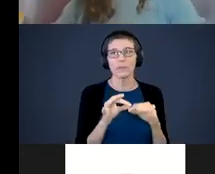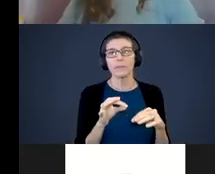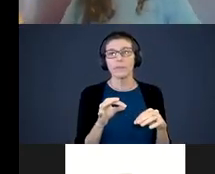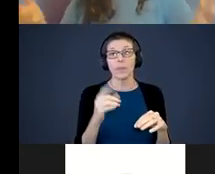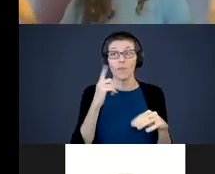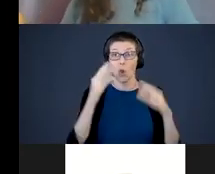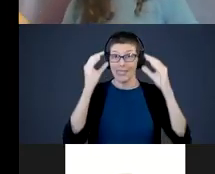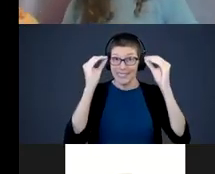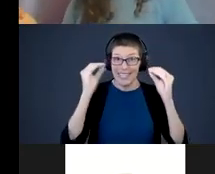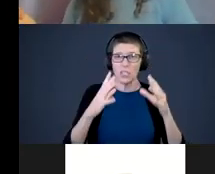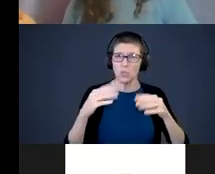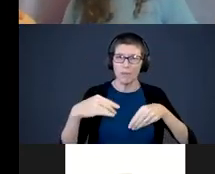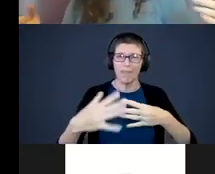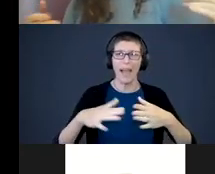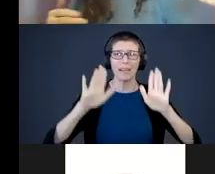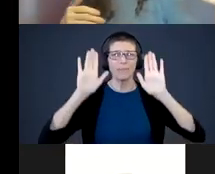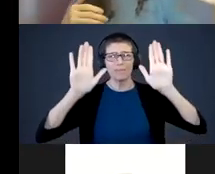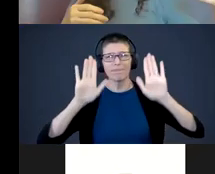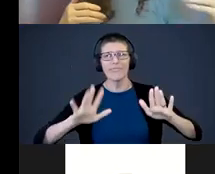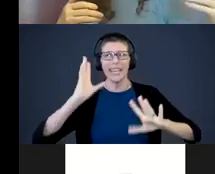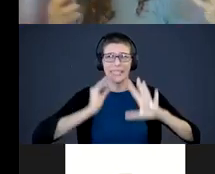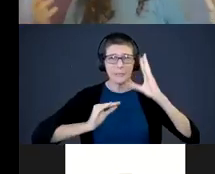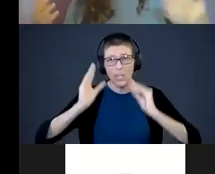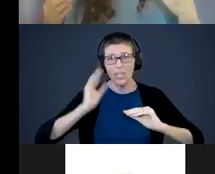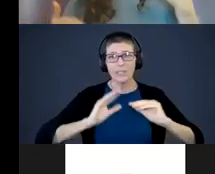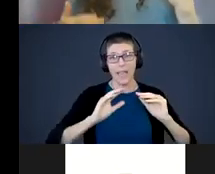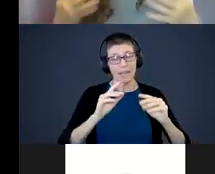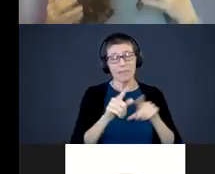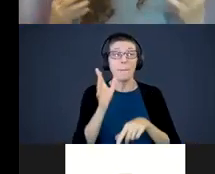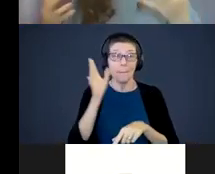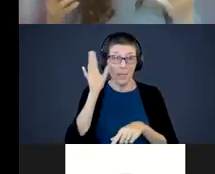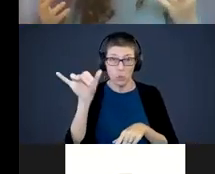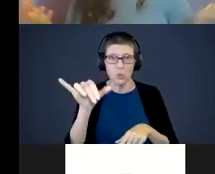fantastic experiences for our kids. As a parent to think 'what's this week can we